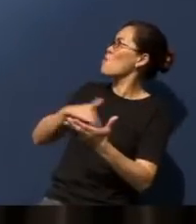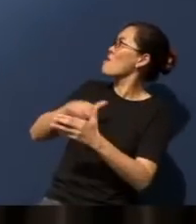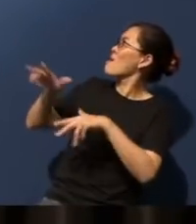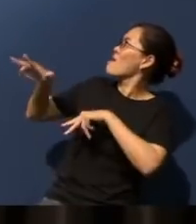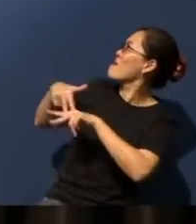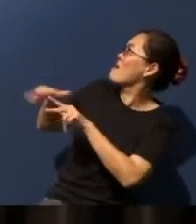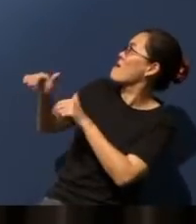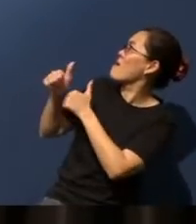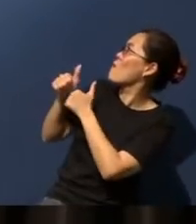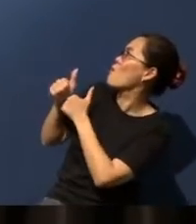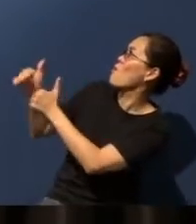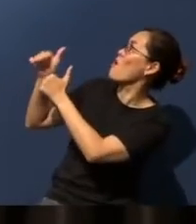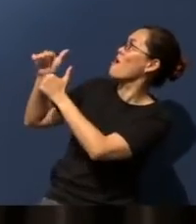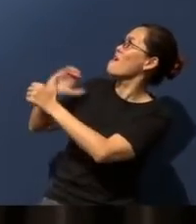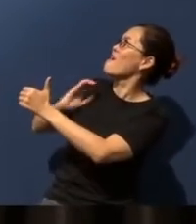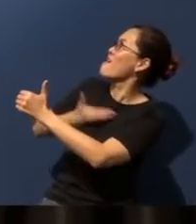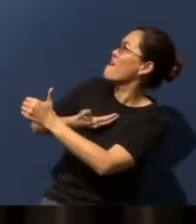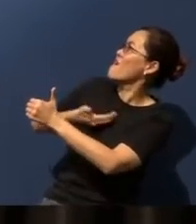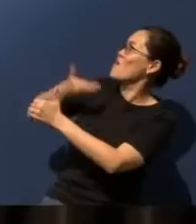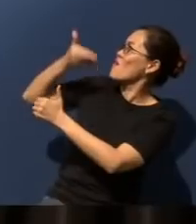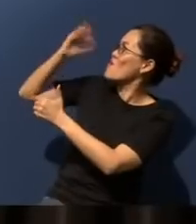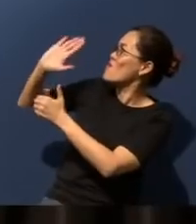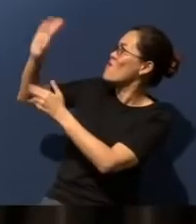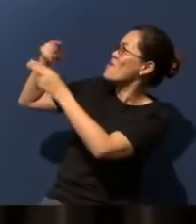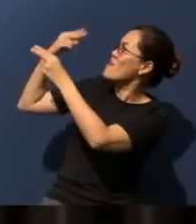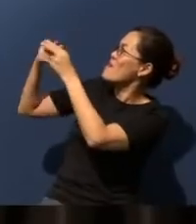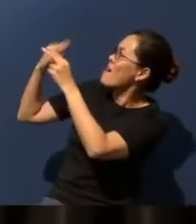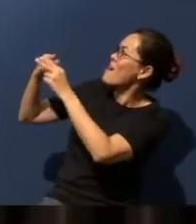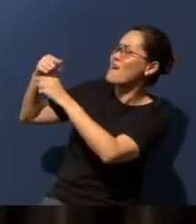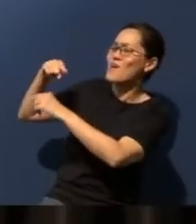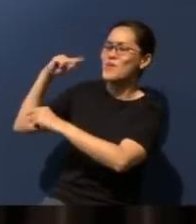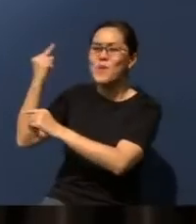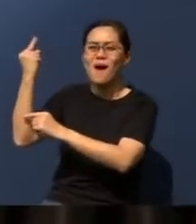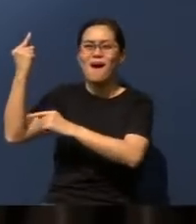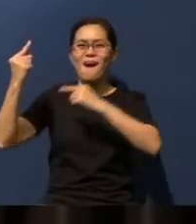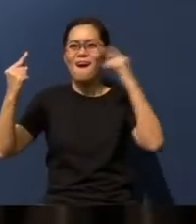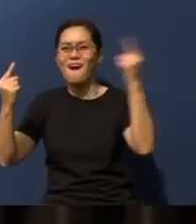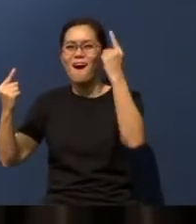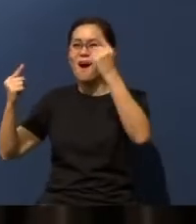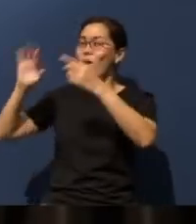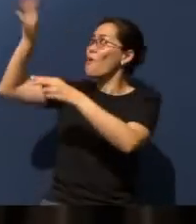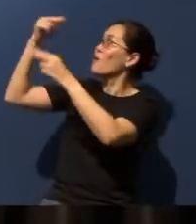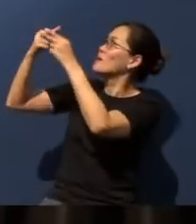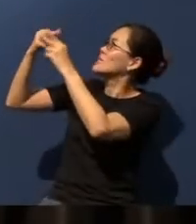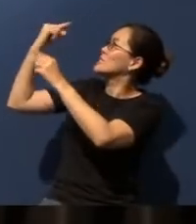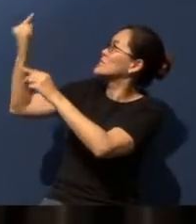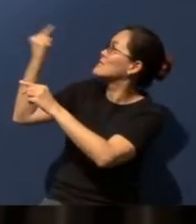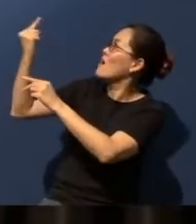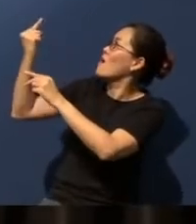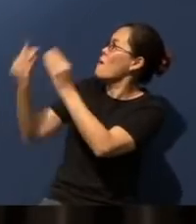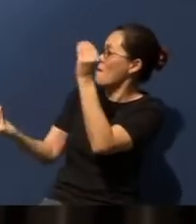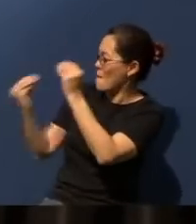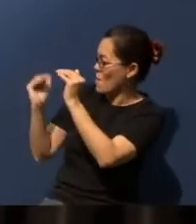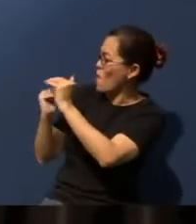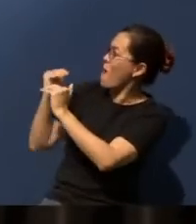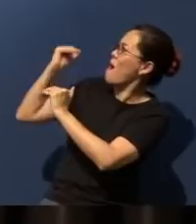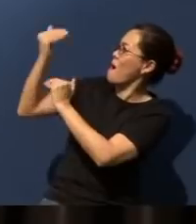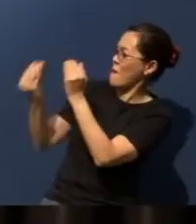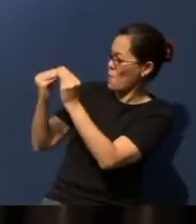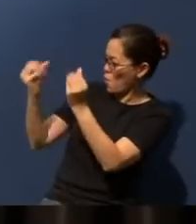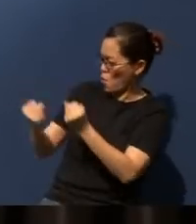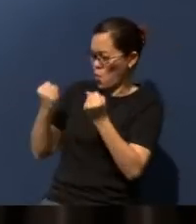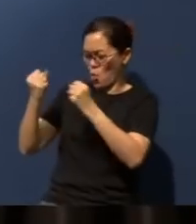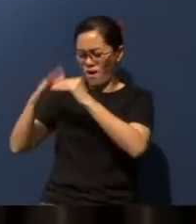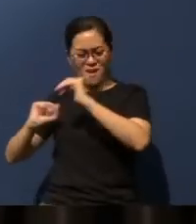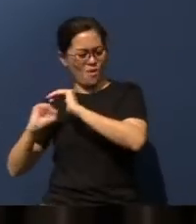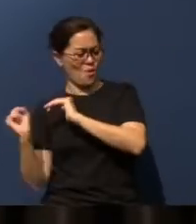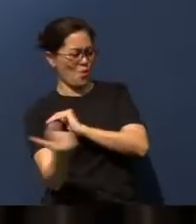name of our God for ever and ever. May Your name alone be higher, be stronger than all. Lord Jesus,